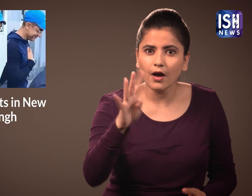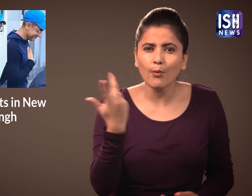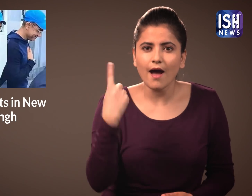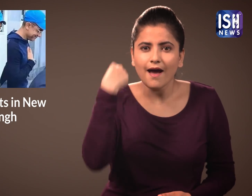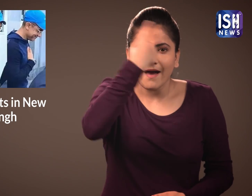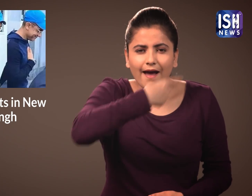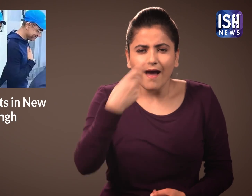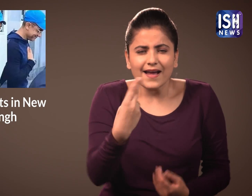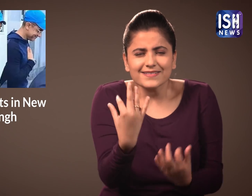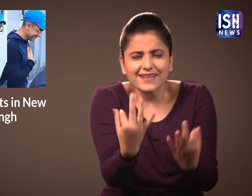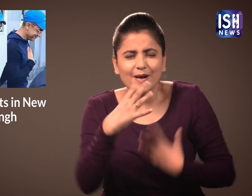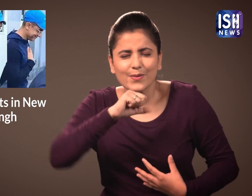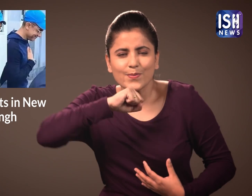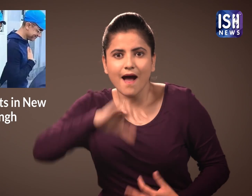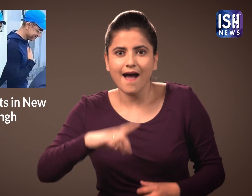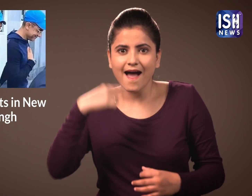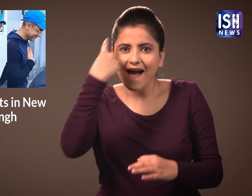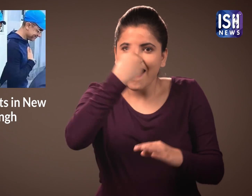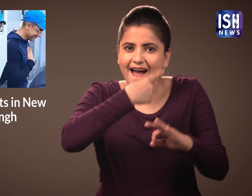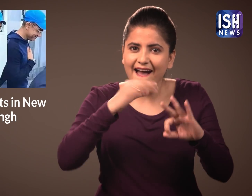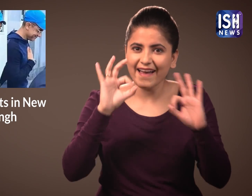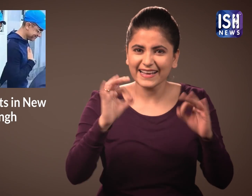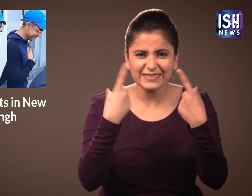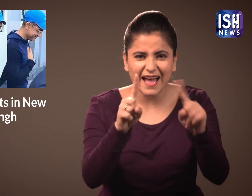He looks very young & handsome.